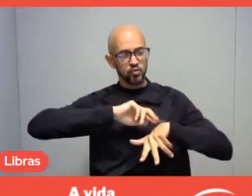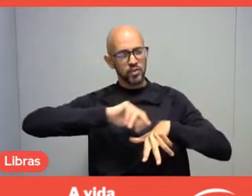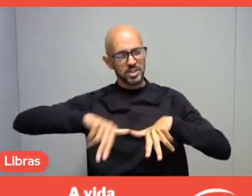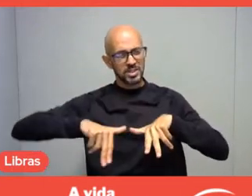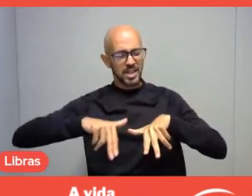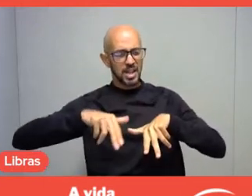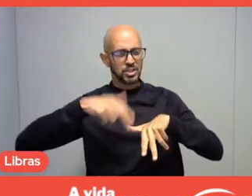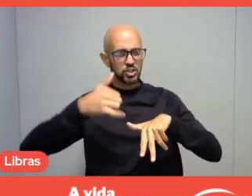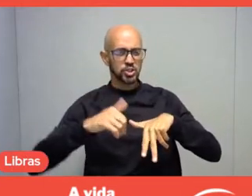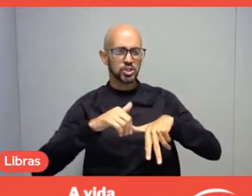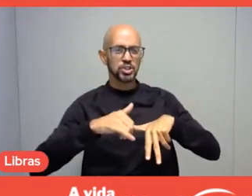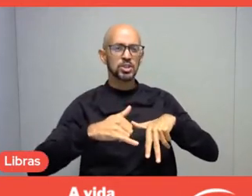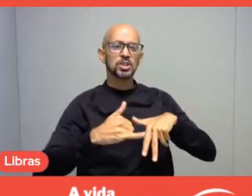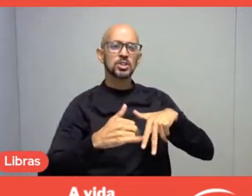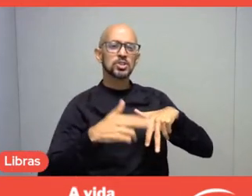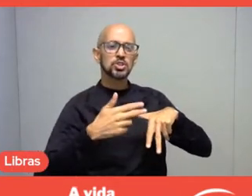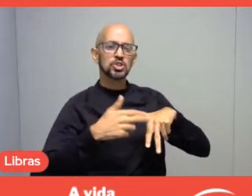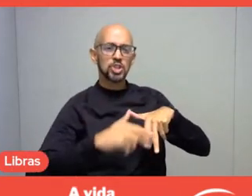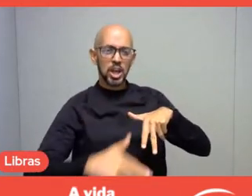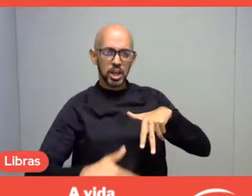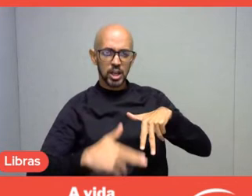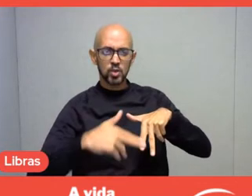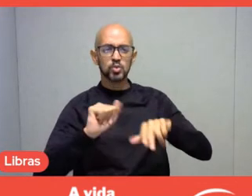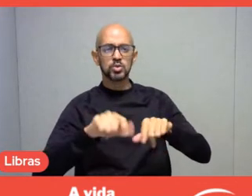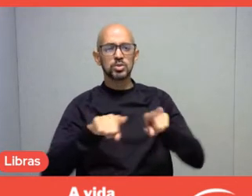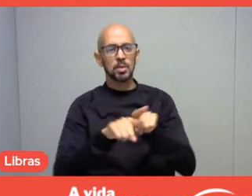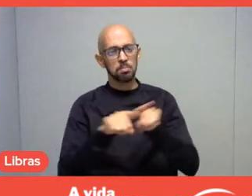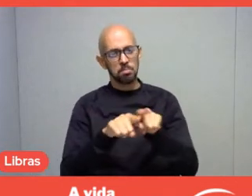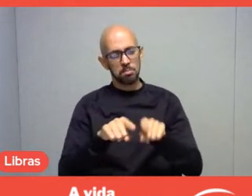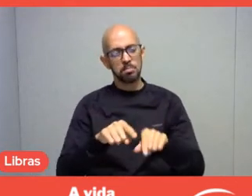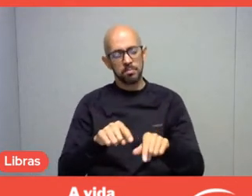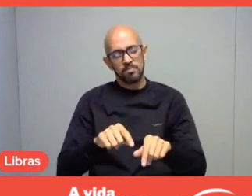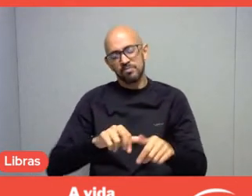So, these are clear examples of everyday life